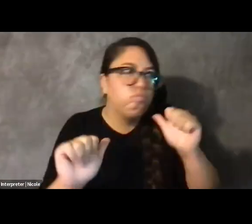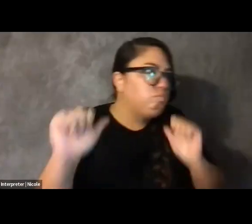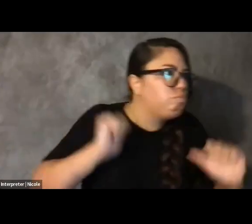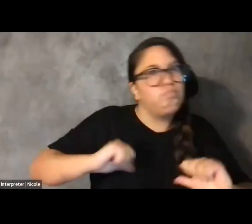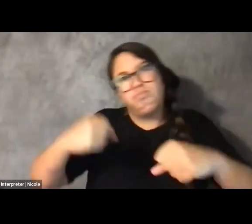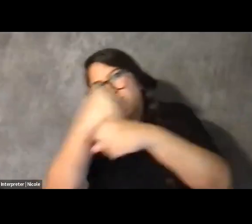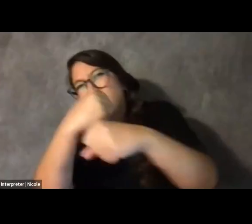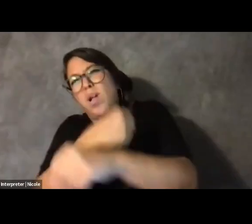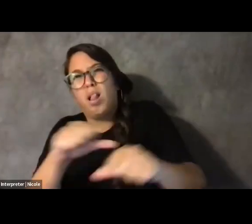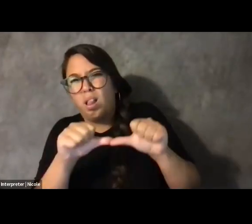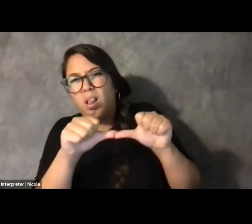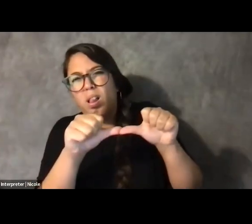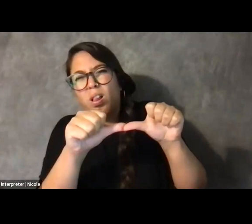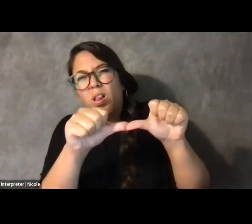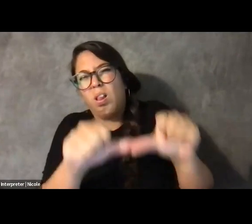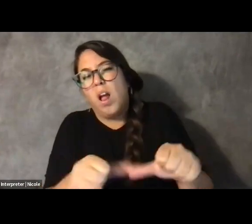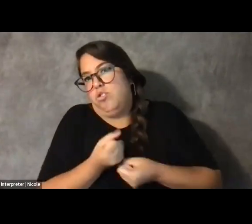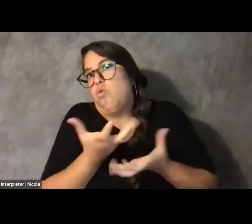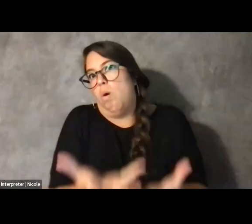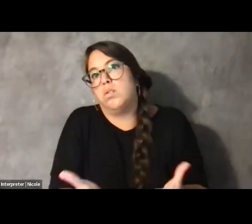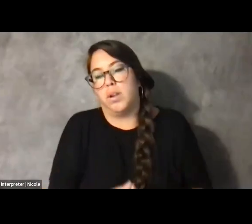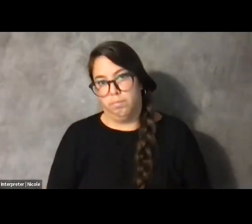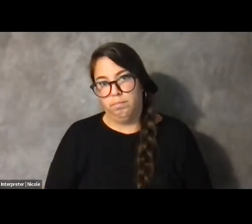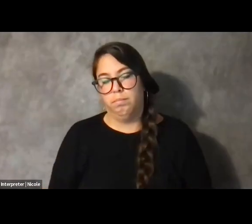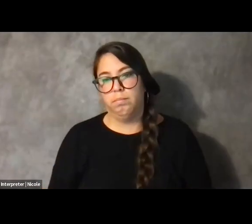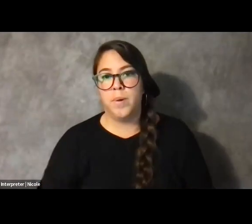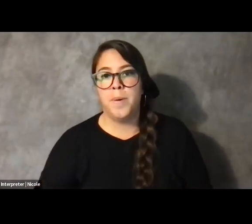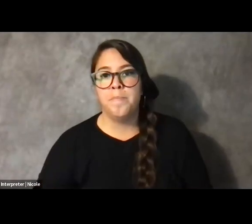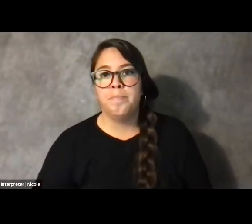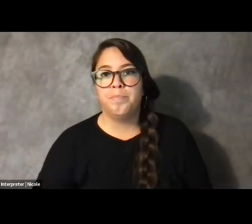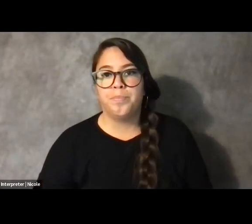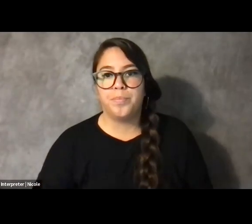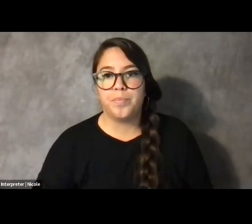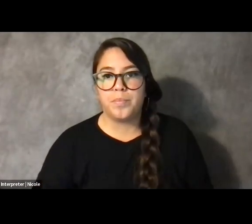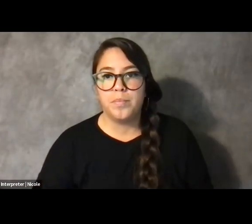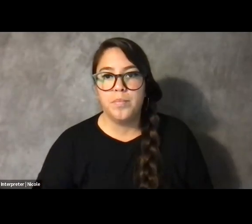I guess what I want to do today is talk to you in such a way